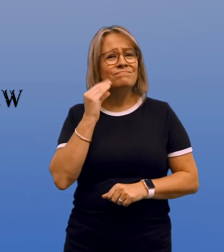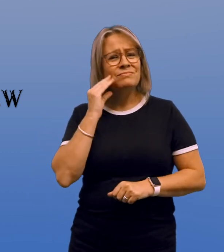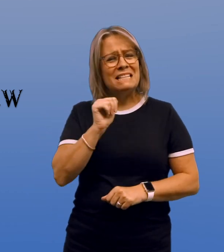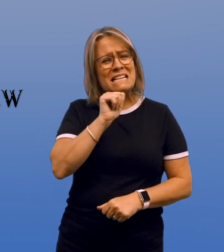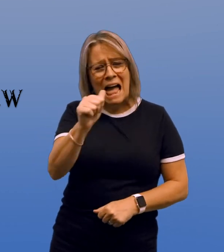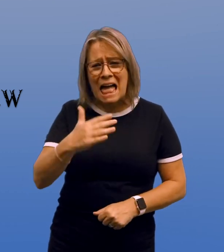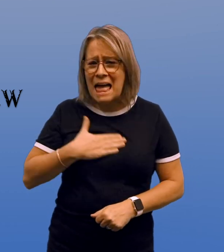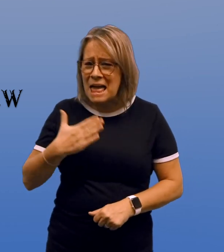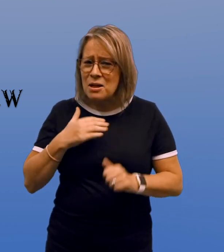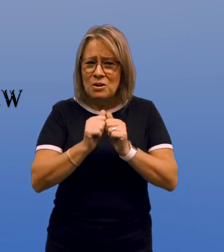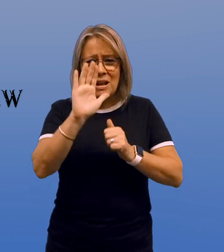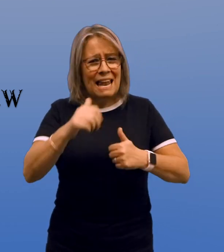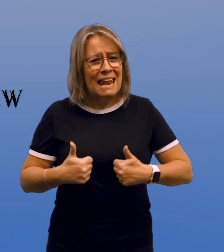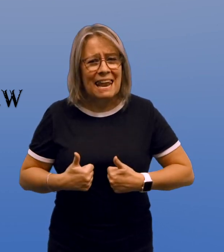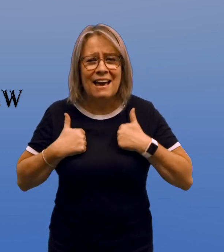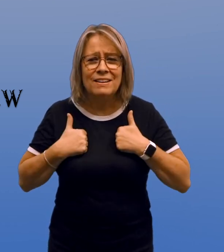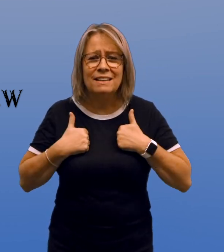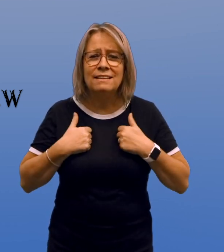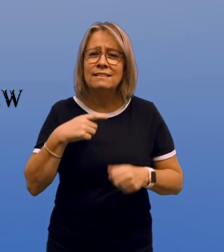Have you ever felt unhappy with your life?